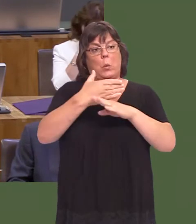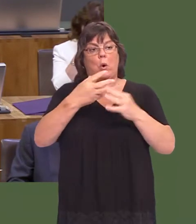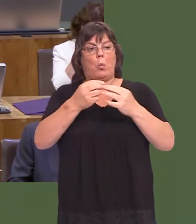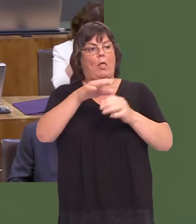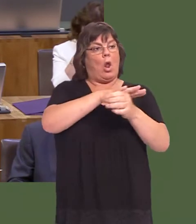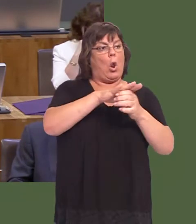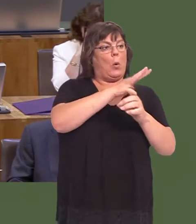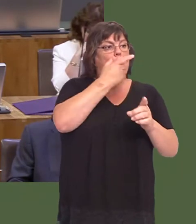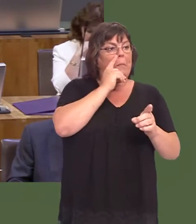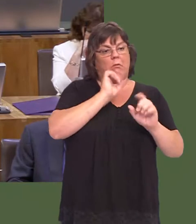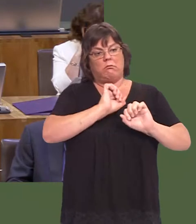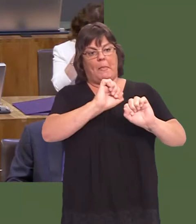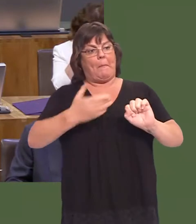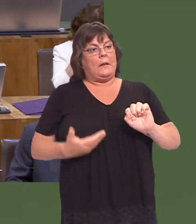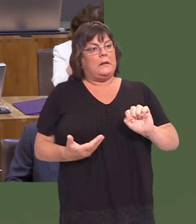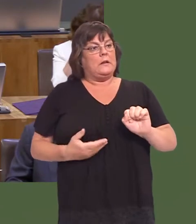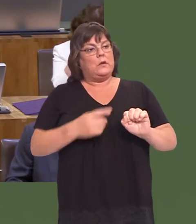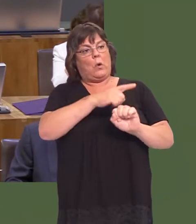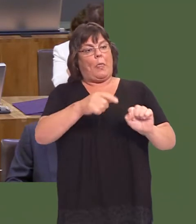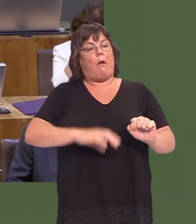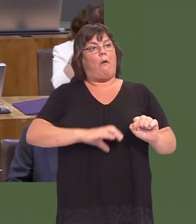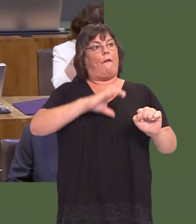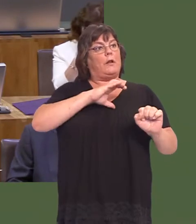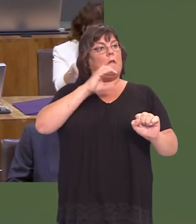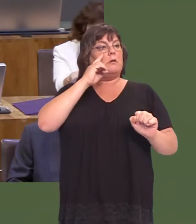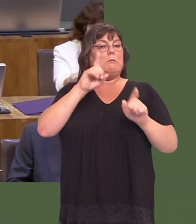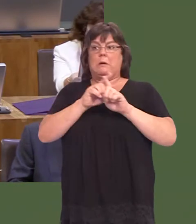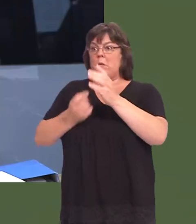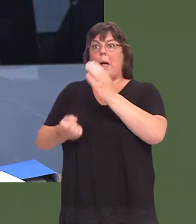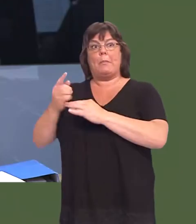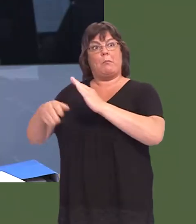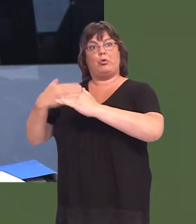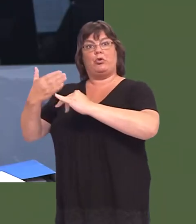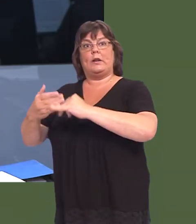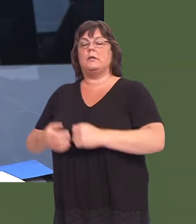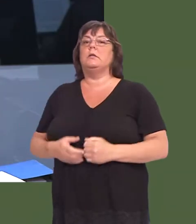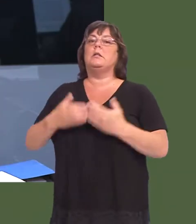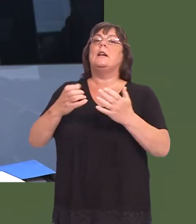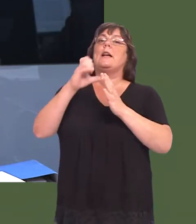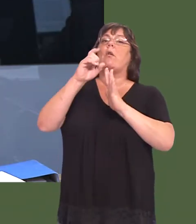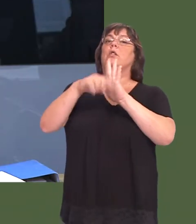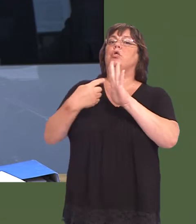local people and businesses in order to reassure them, based on what Iíve seen with my own eyes in Bridgend.